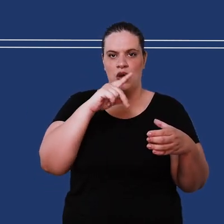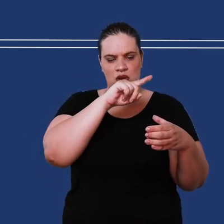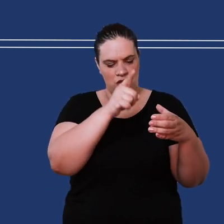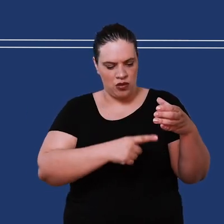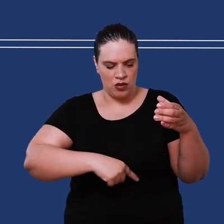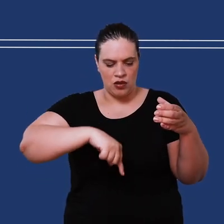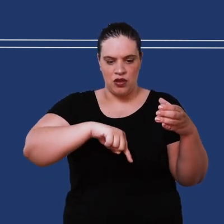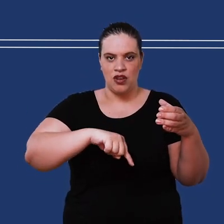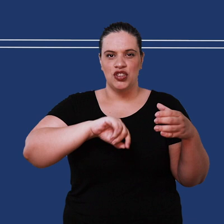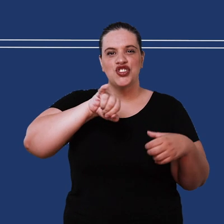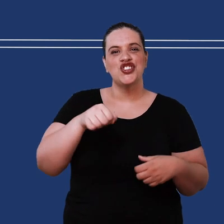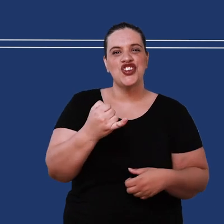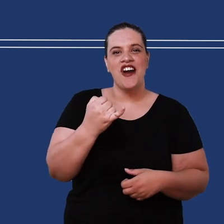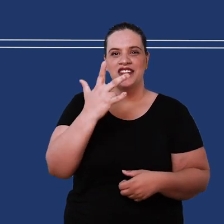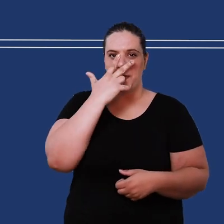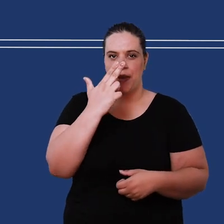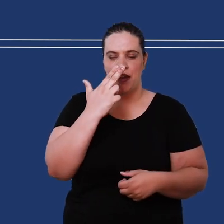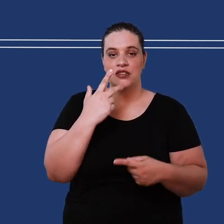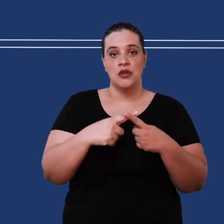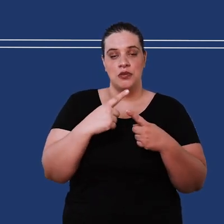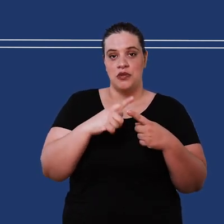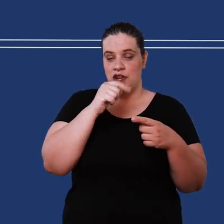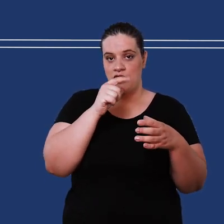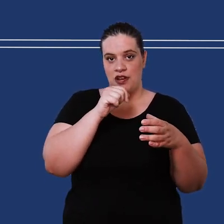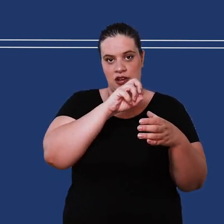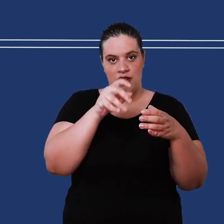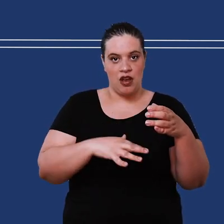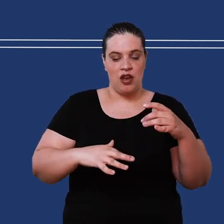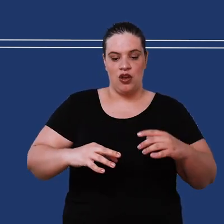water to the bottom of